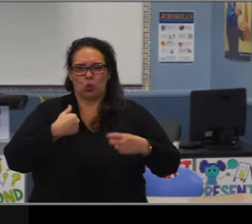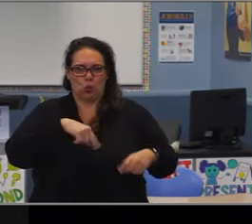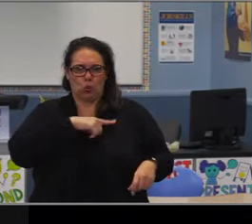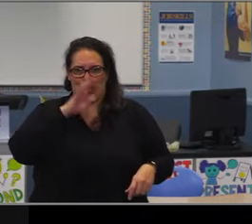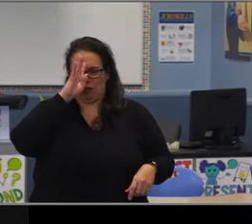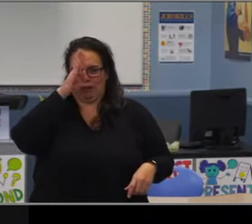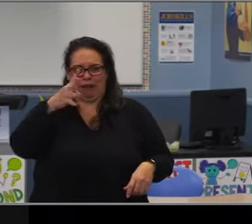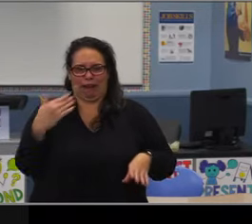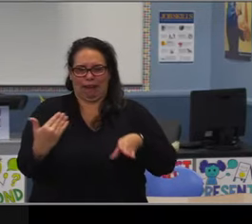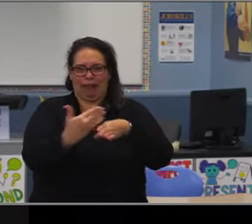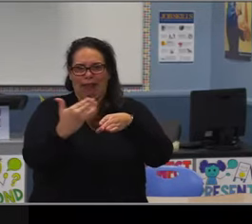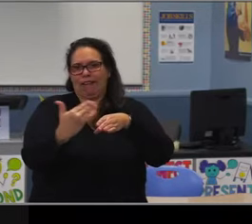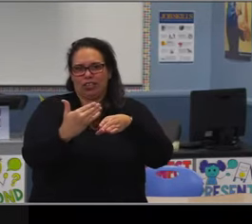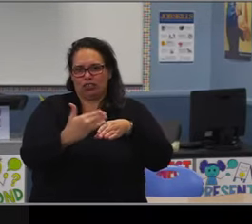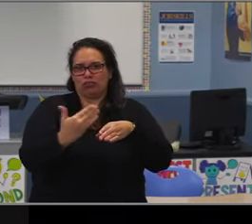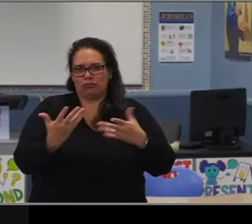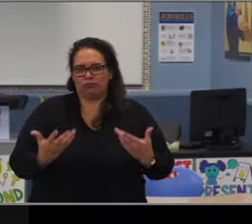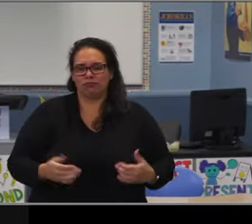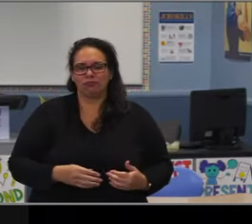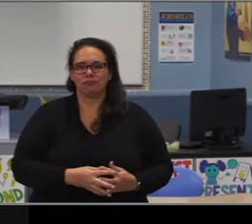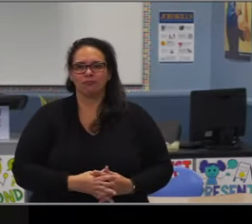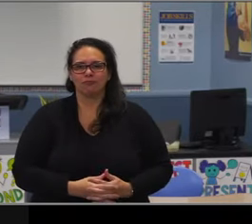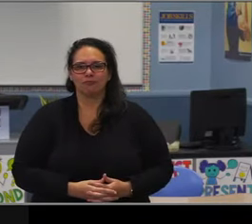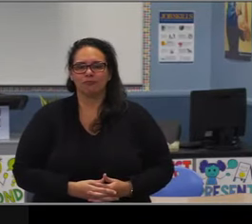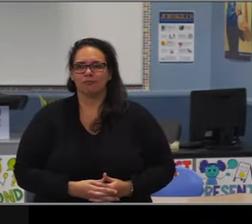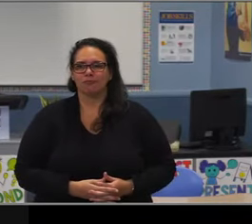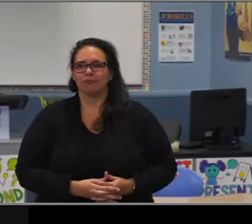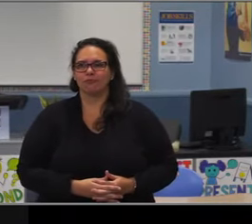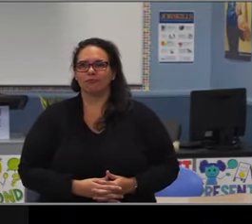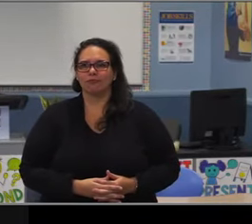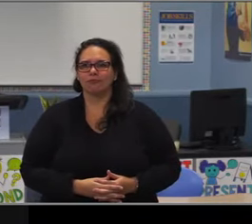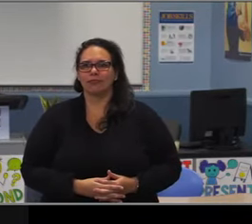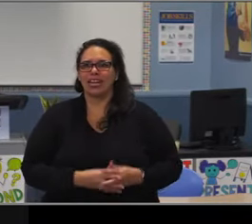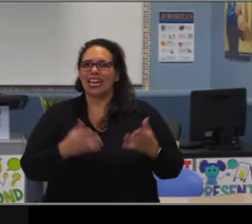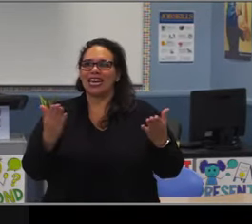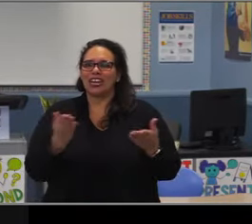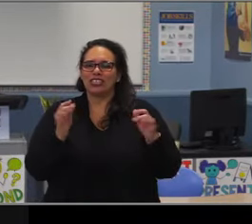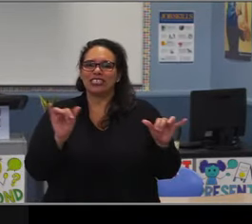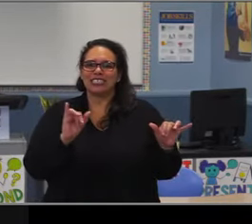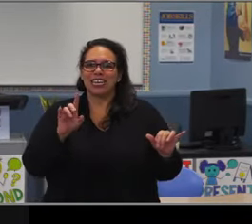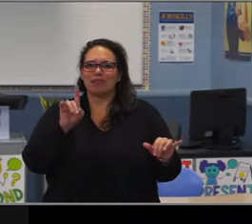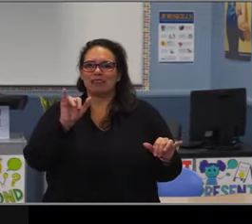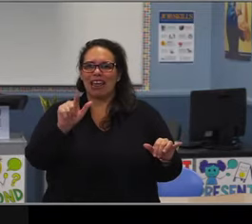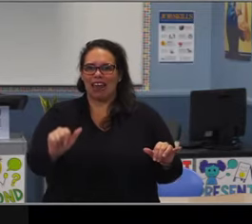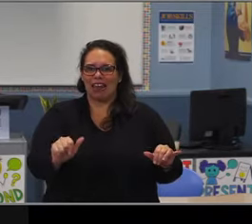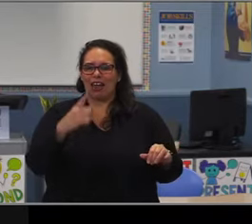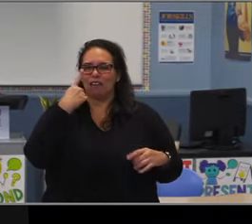it would be good for us to let, not just, although I appreciate it Hispanic versus non Hispanic